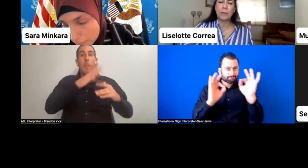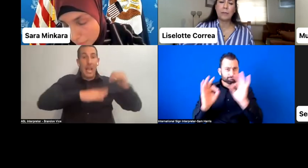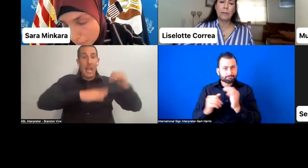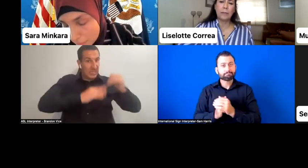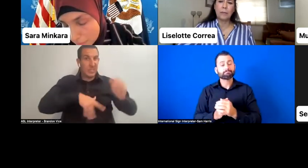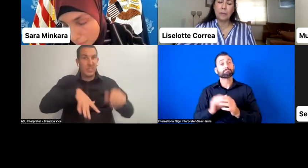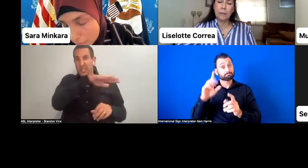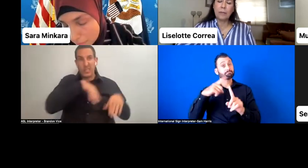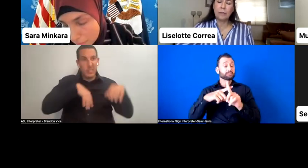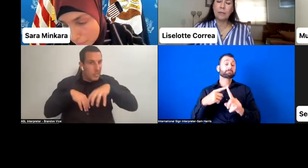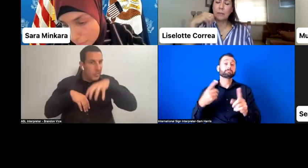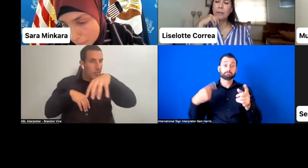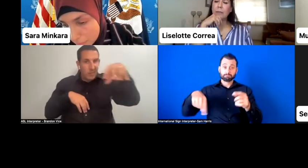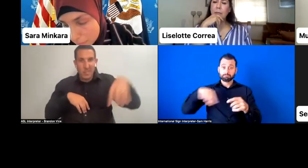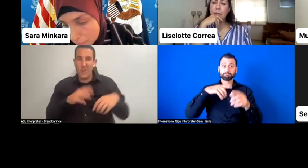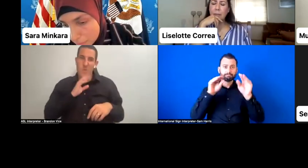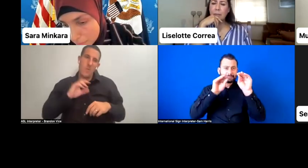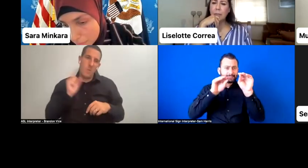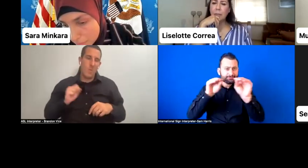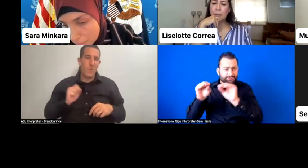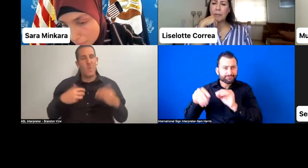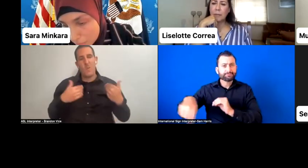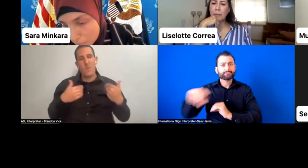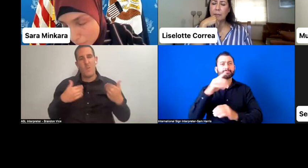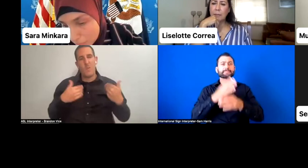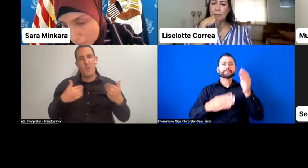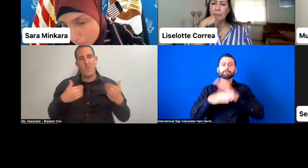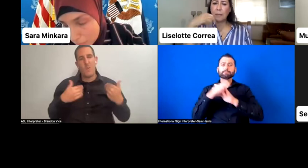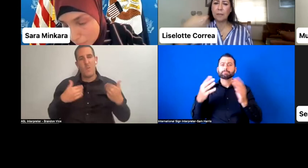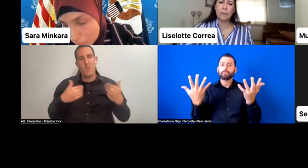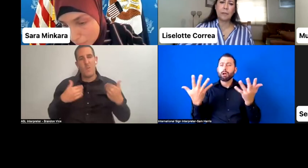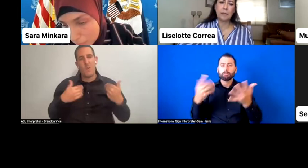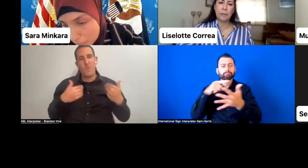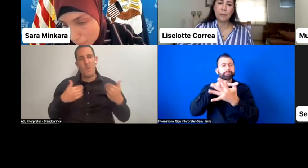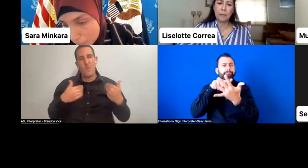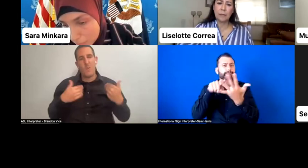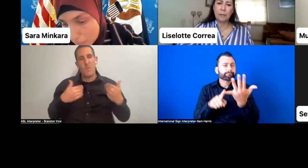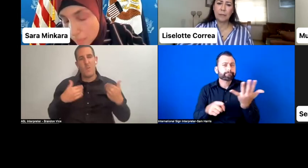or schools, so they make do with ramps, and removable ones.